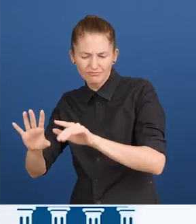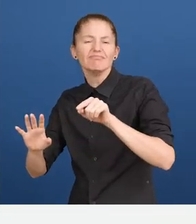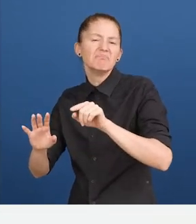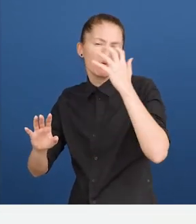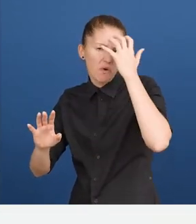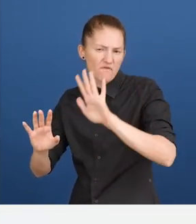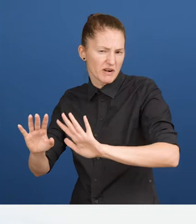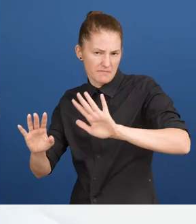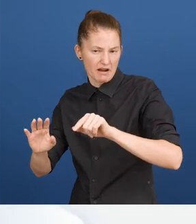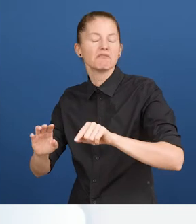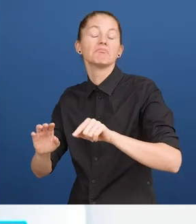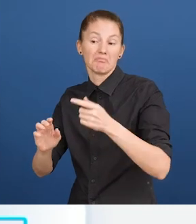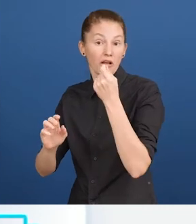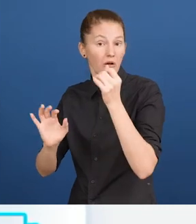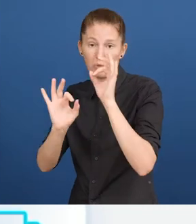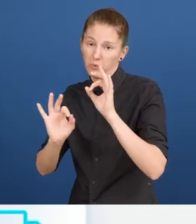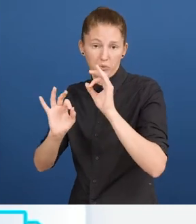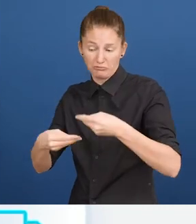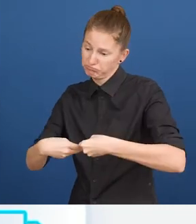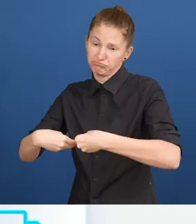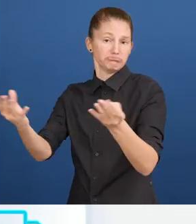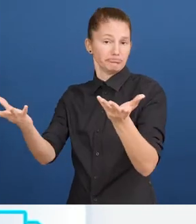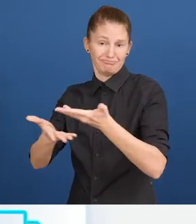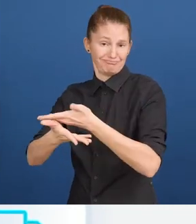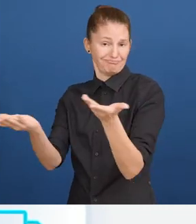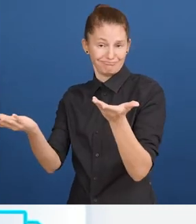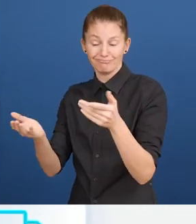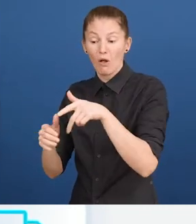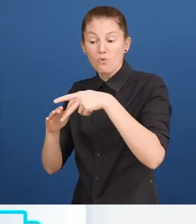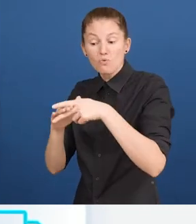of tools for making websites and online solutions more accessible